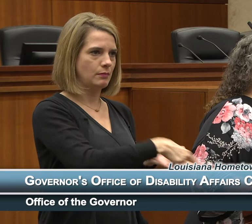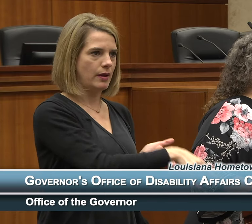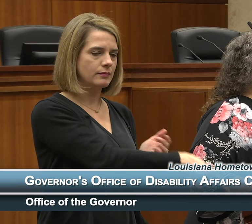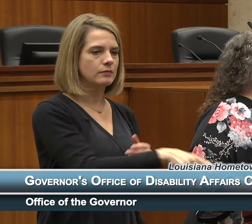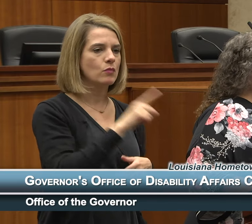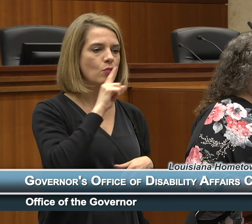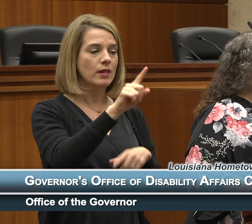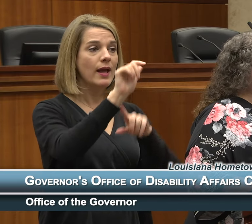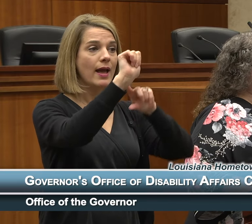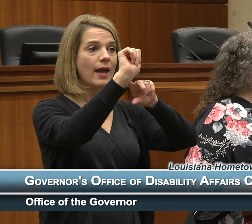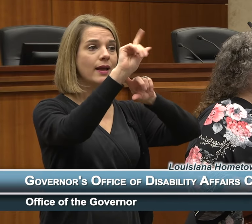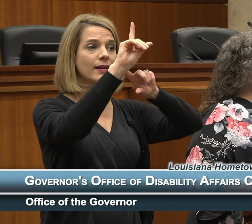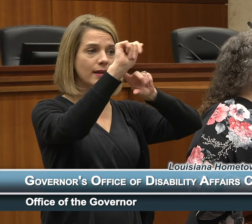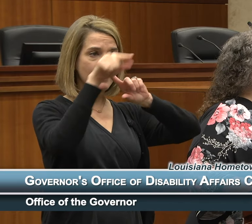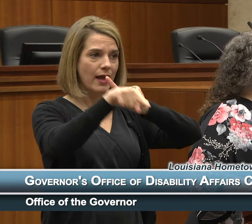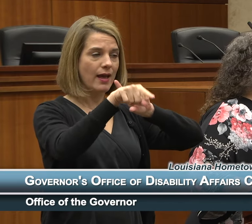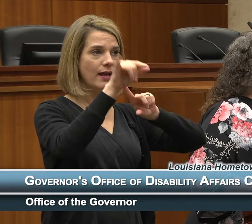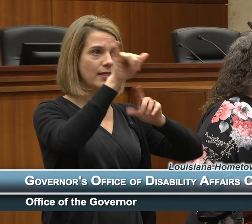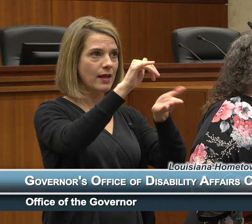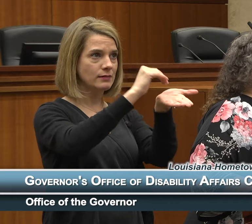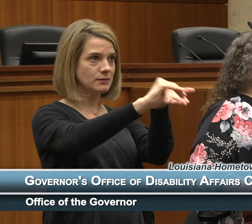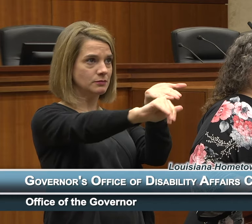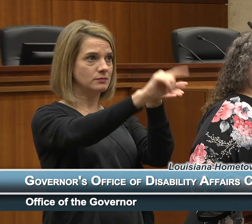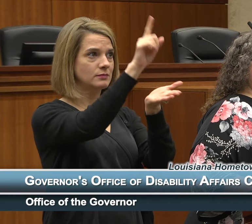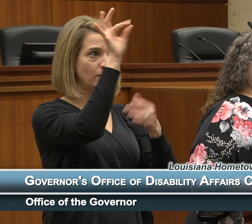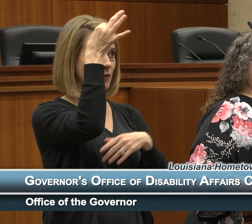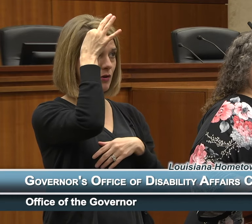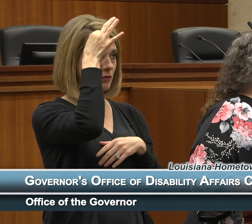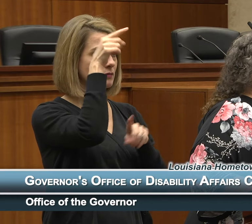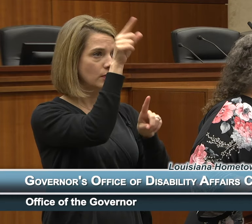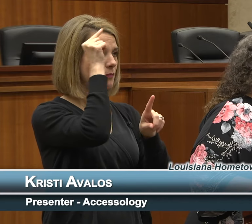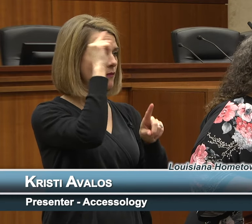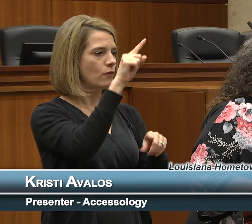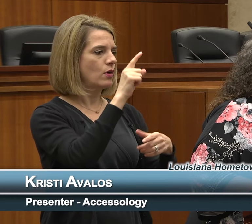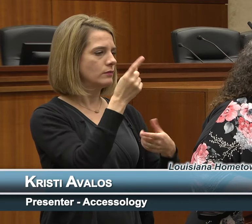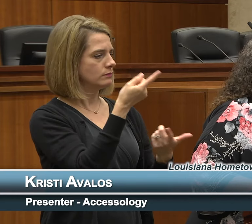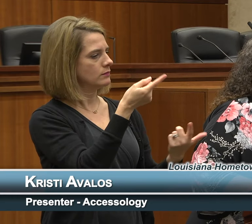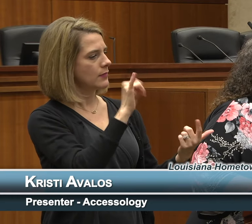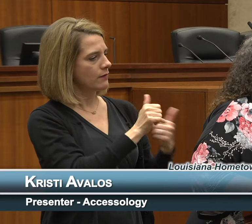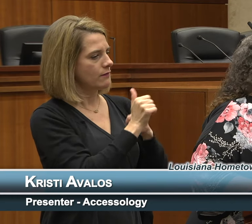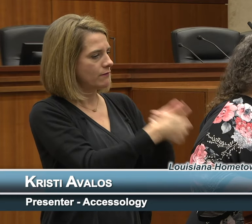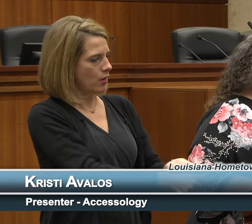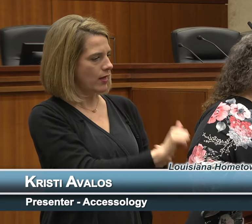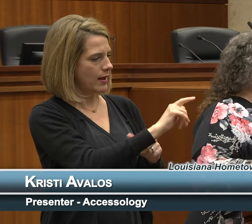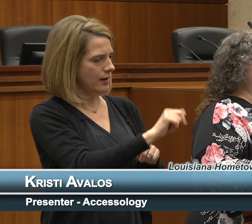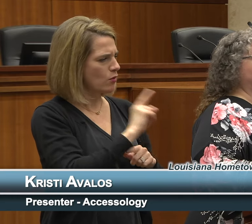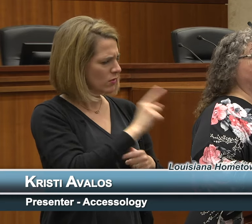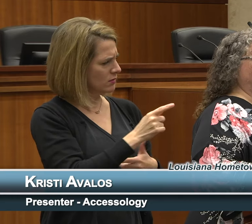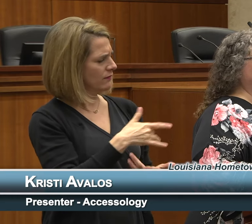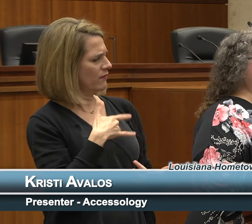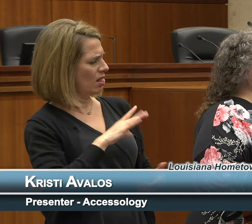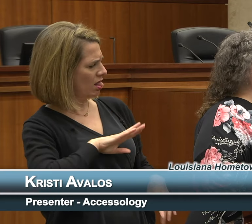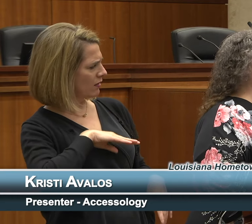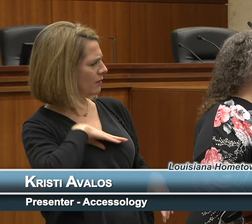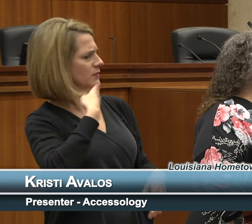exempts the Federal Government from compliance with the ADA which really ticked off a lot of people they're like, "how come they don't have to do it" and